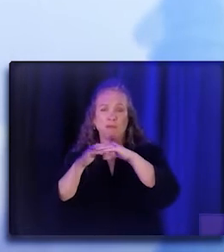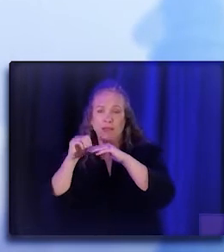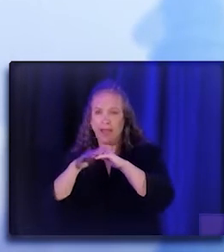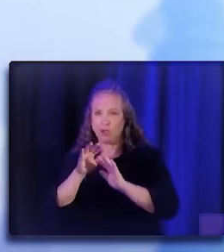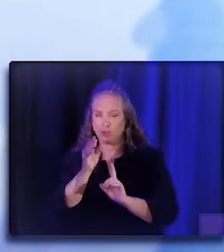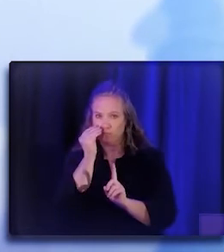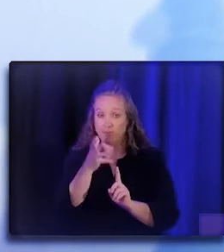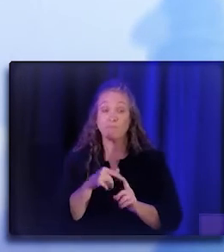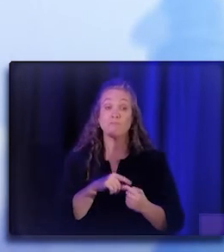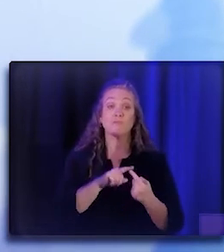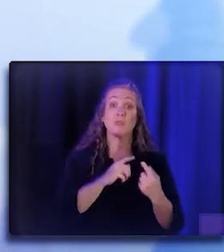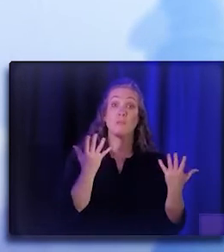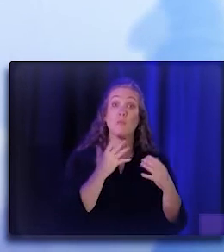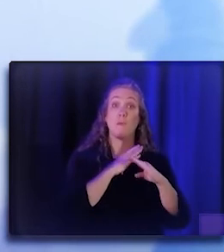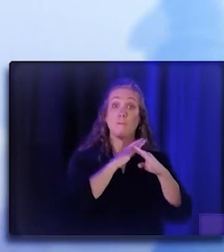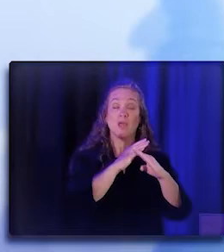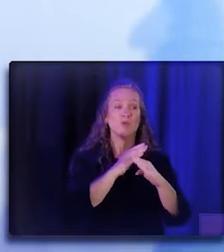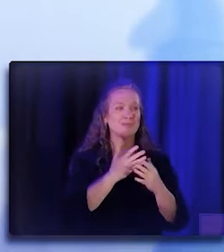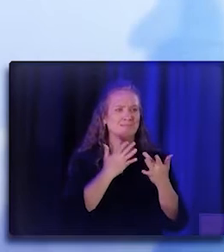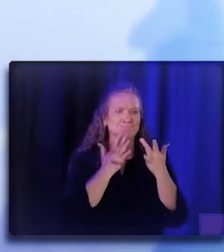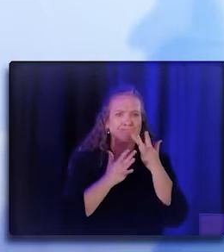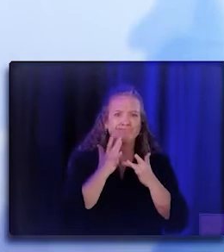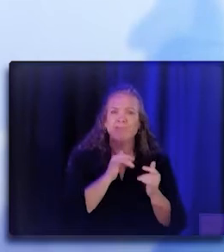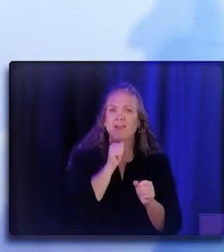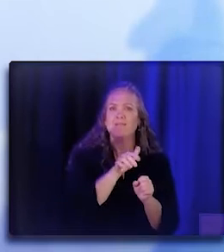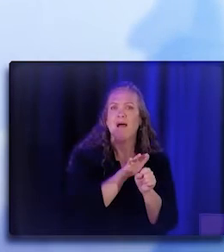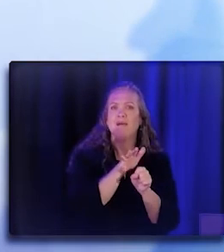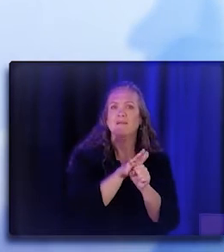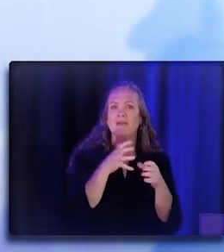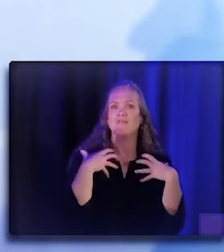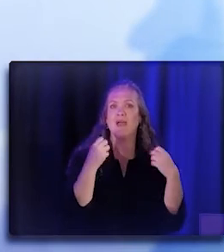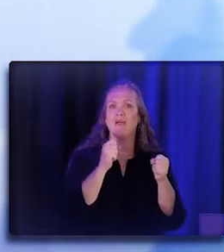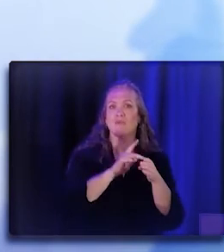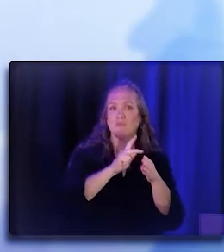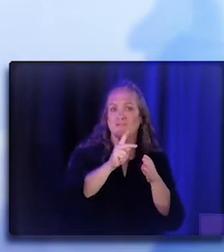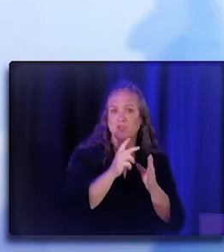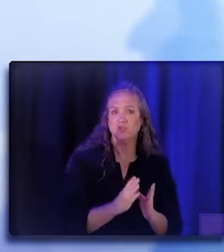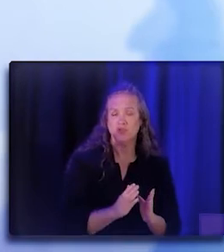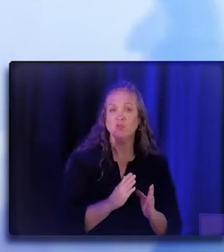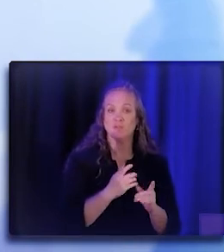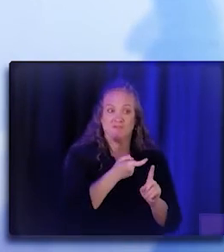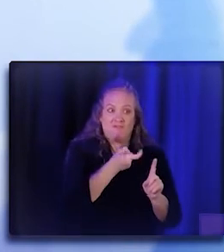the lack of healthcare professionals that come from the communities that we care for, and in particular that come